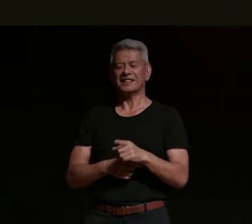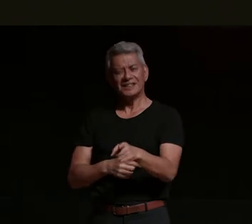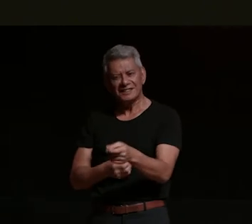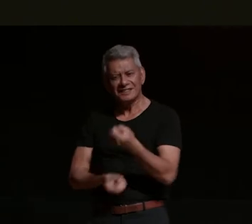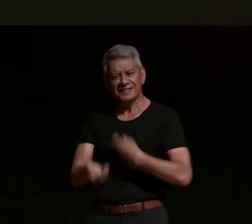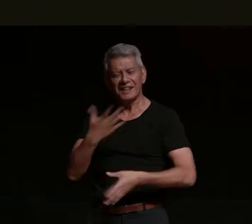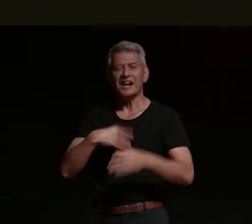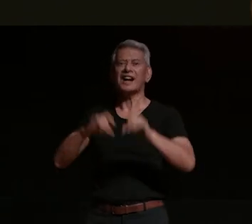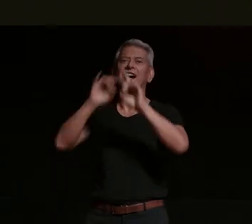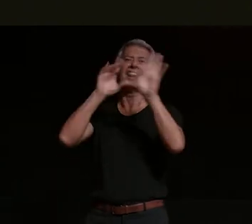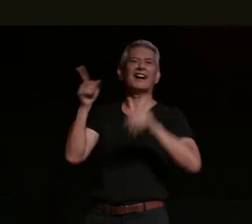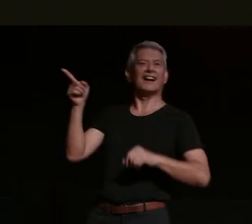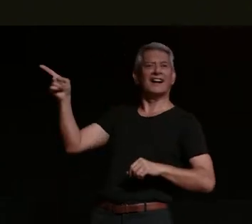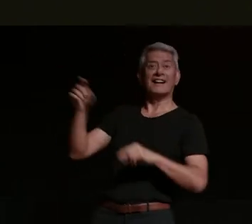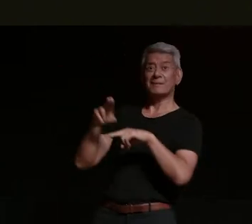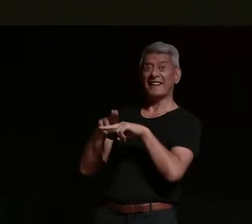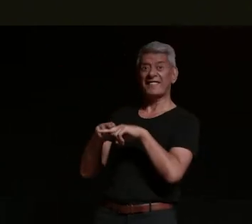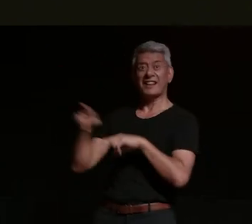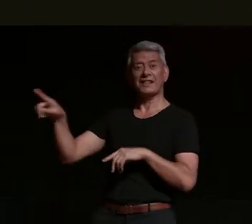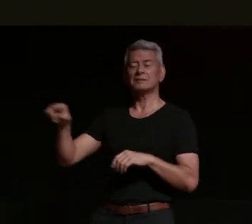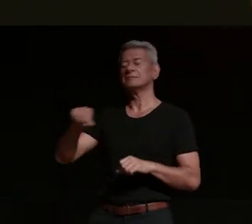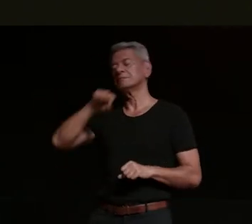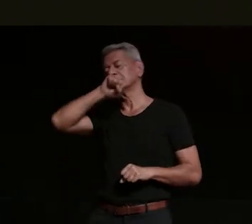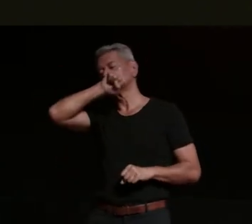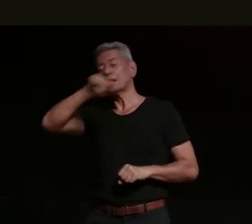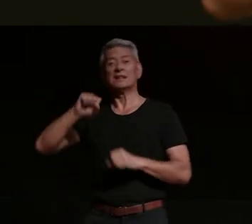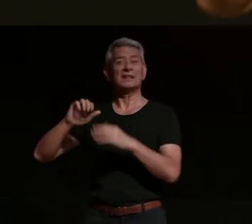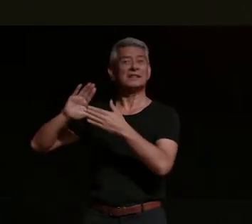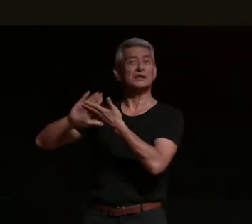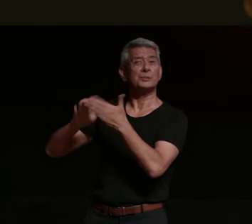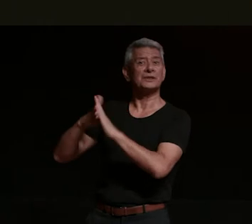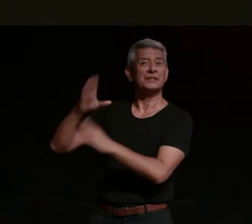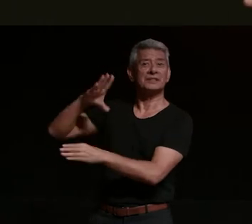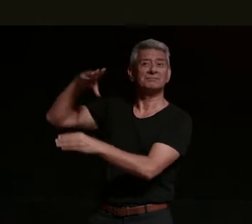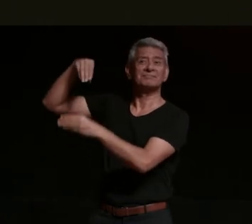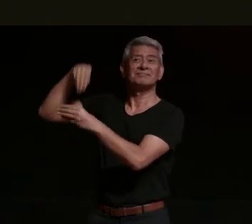that in my dad he absolutely loves the community that he's a part of he loves riding from place